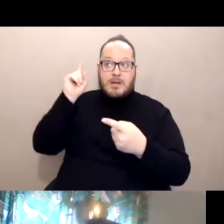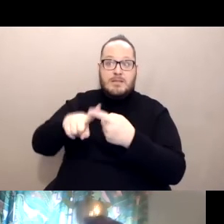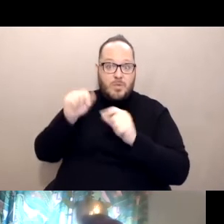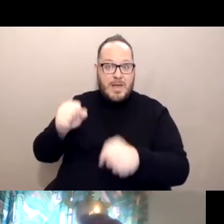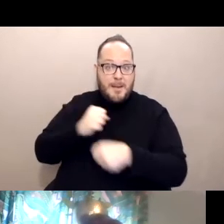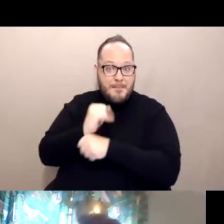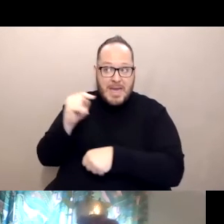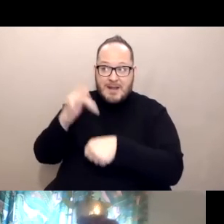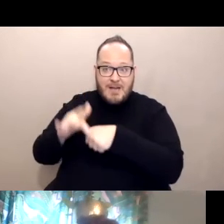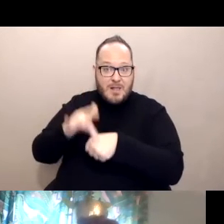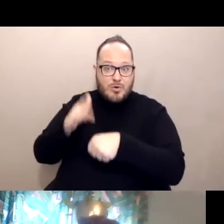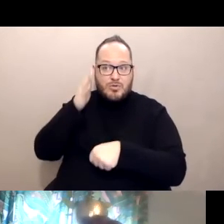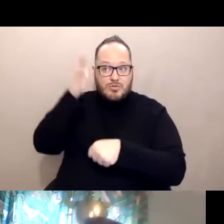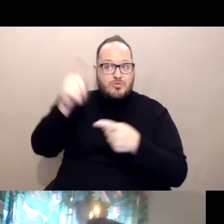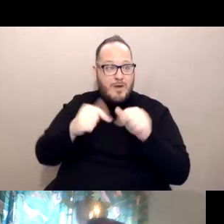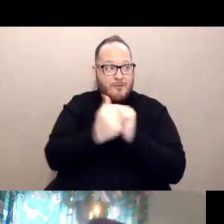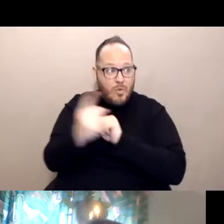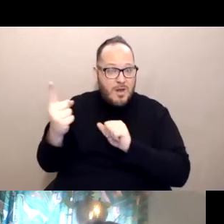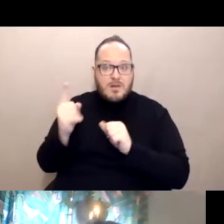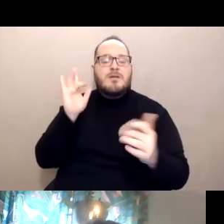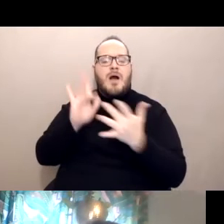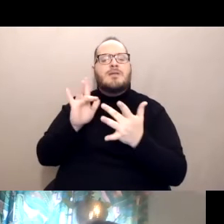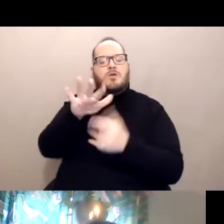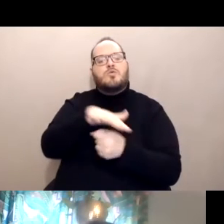contact your local state council office or your local disability rights